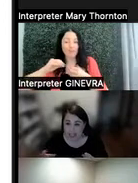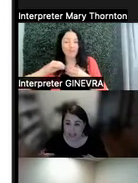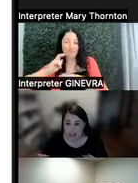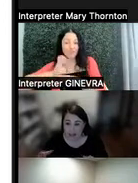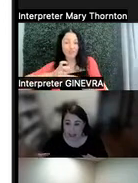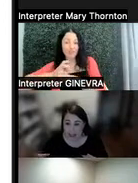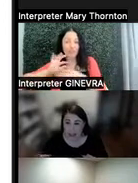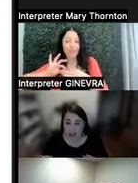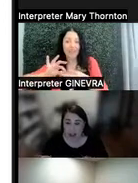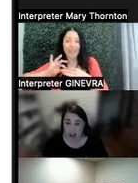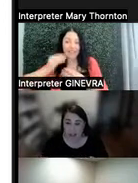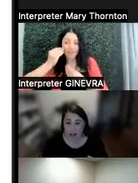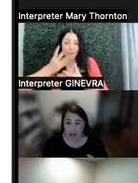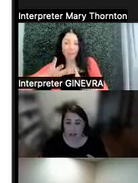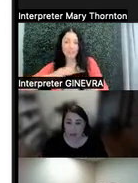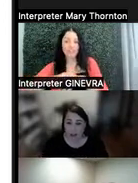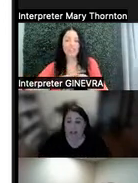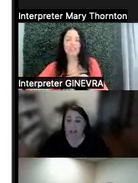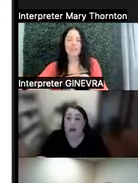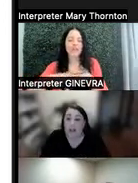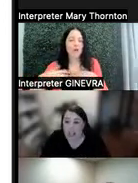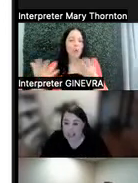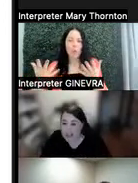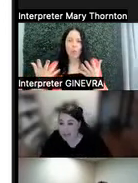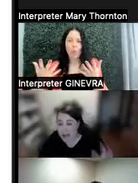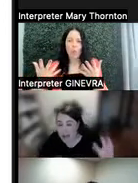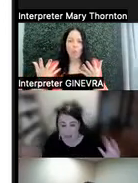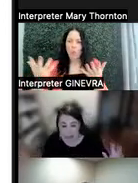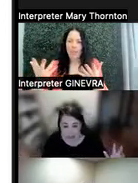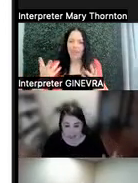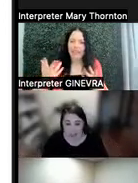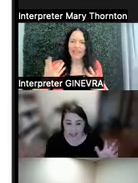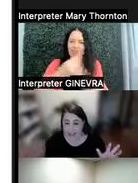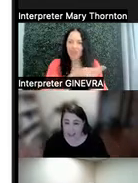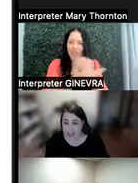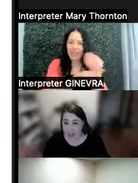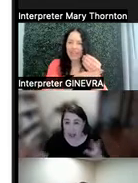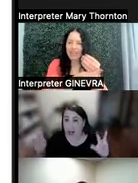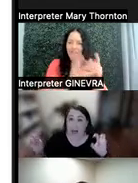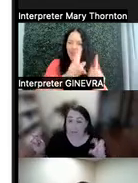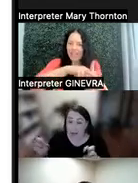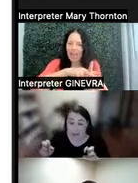information, what they turn in may be a hot mess,